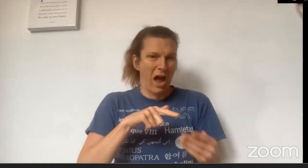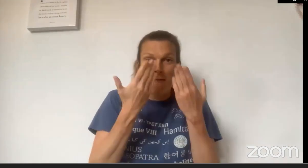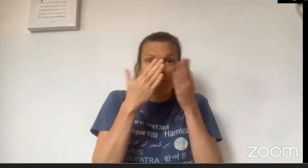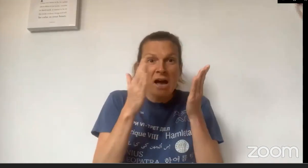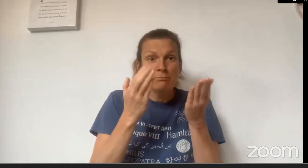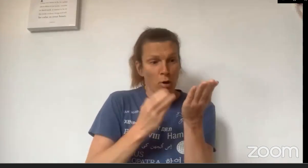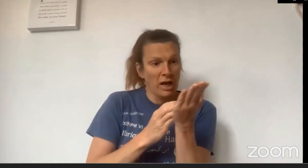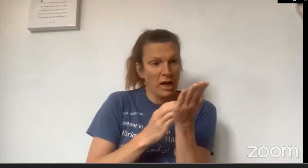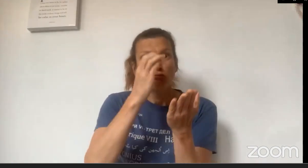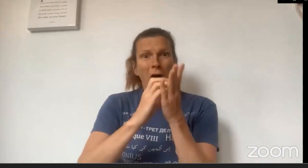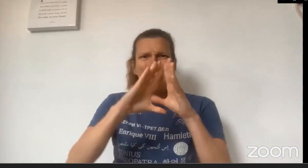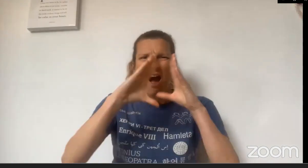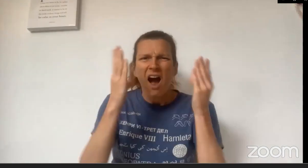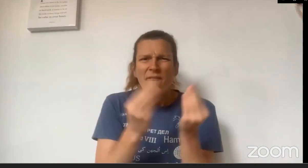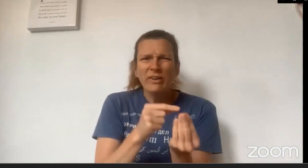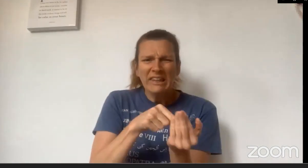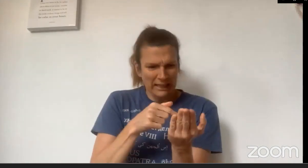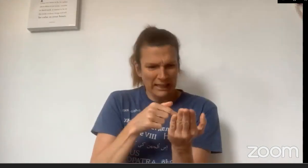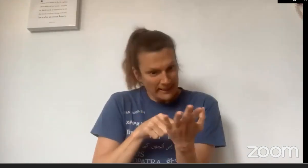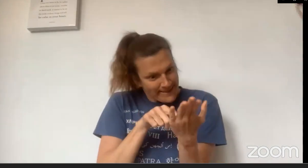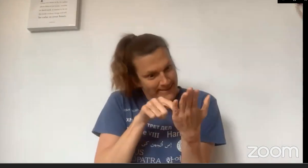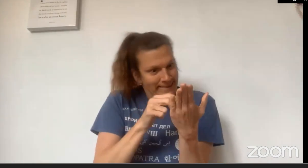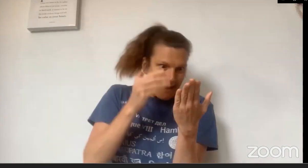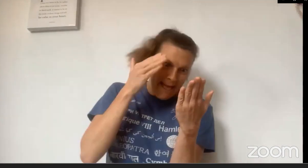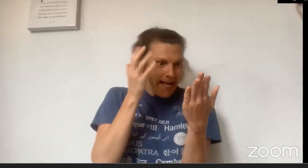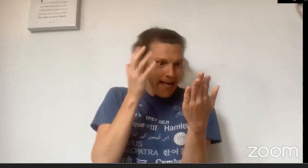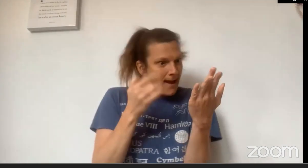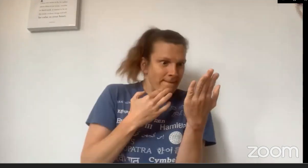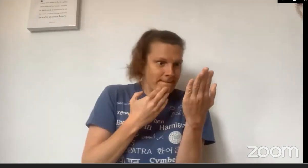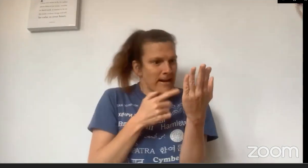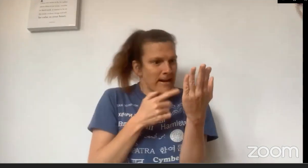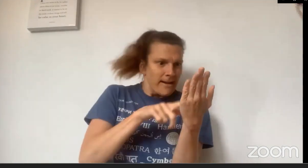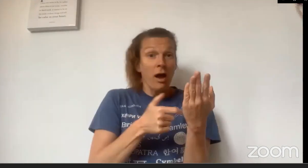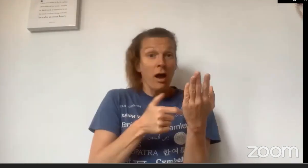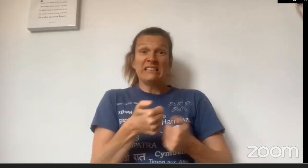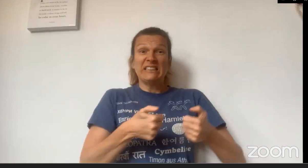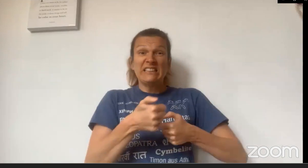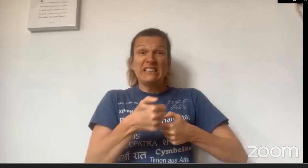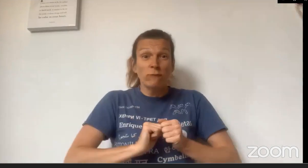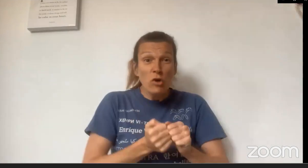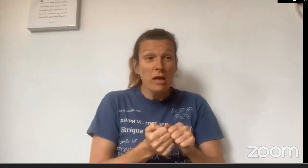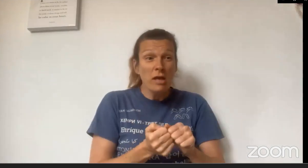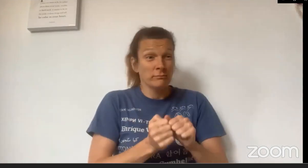care. She was obsessed with her phone and everything inside it. She would be